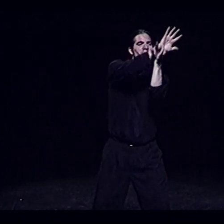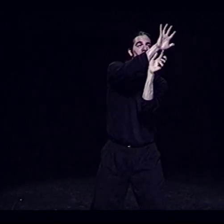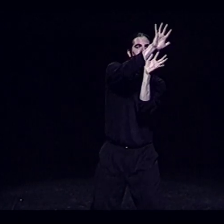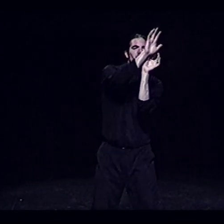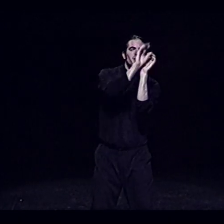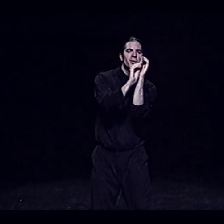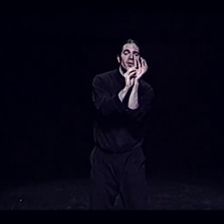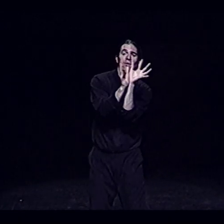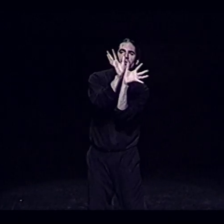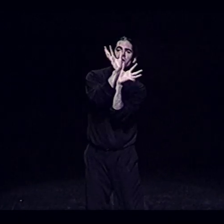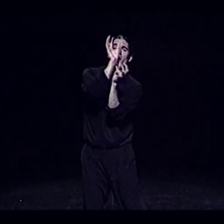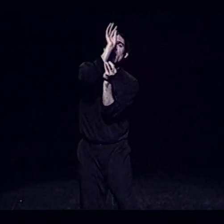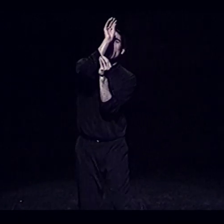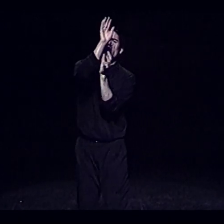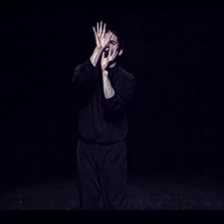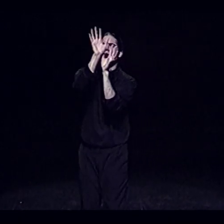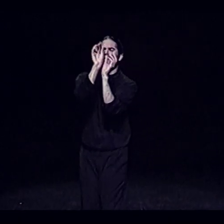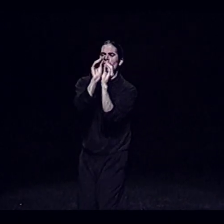Bushes, underbrush